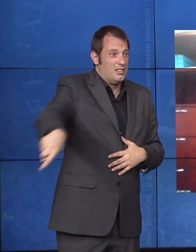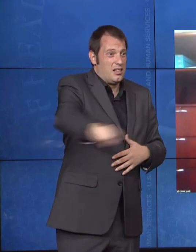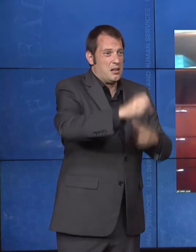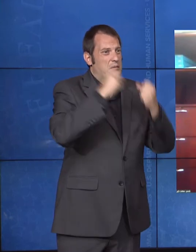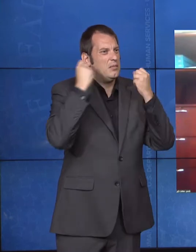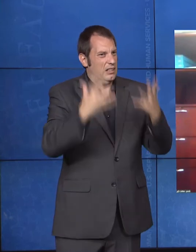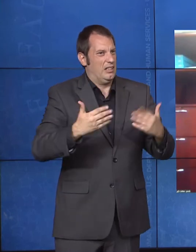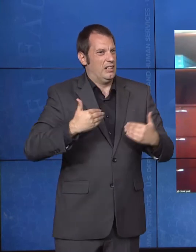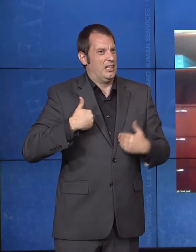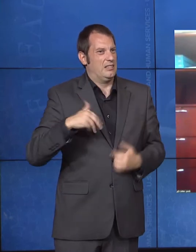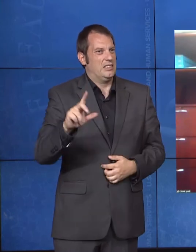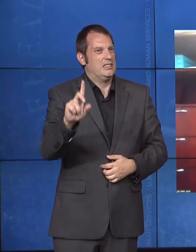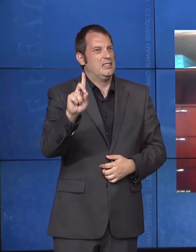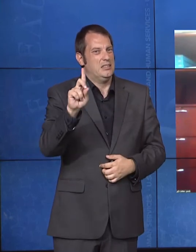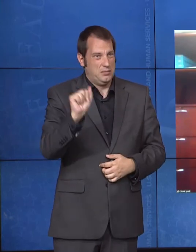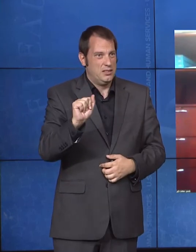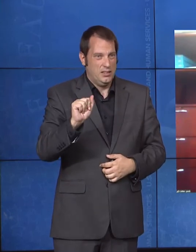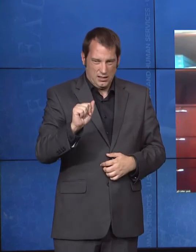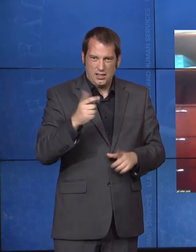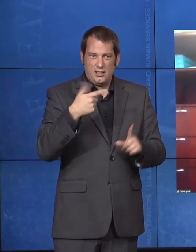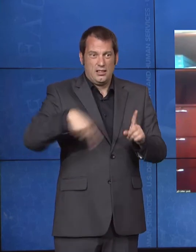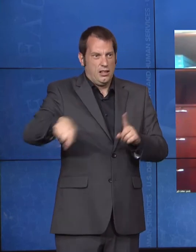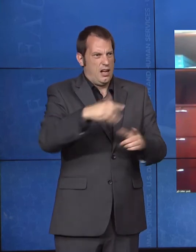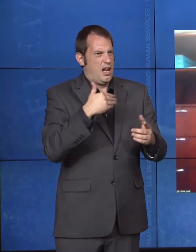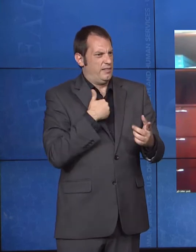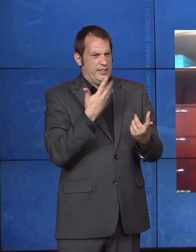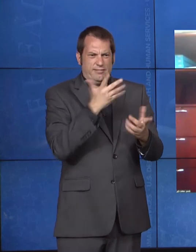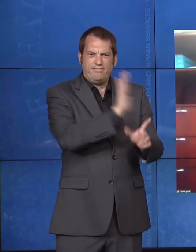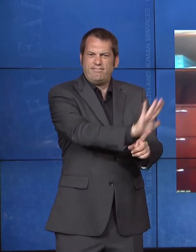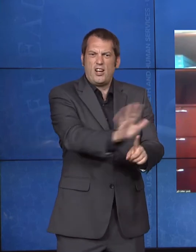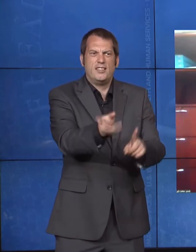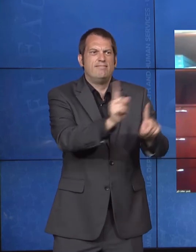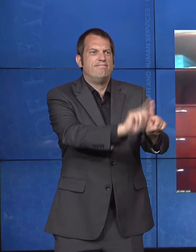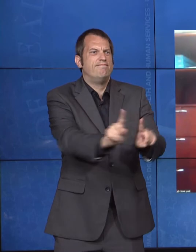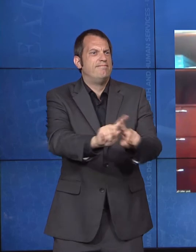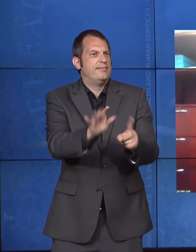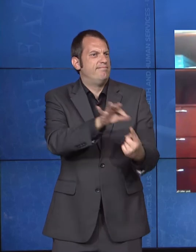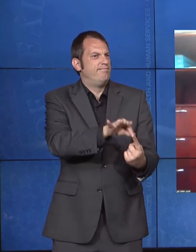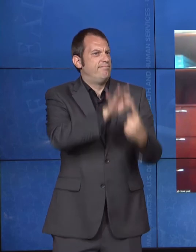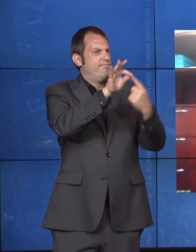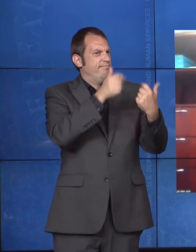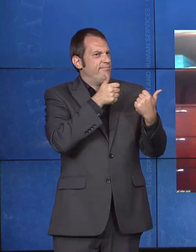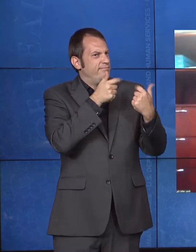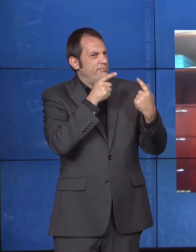day lives. And the program plays such an important role in helping them achieve their fullest life possible.